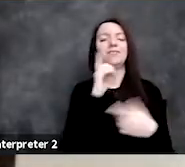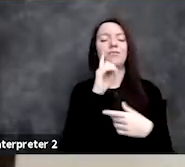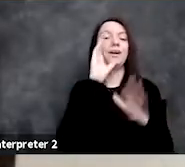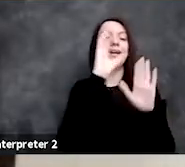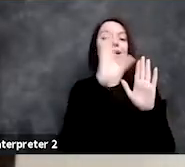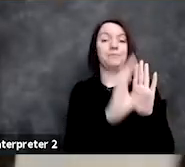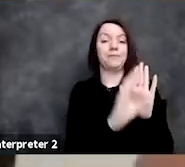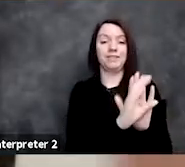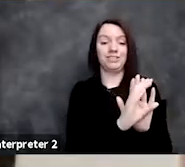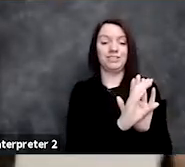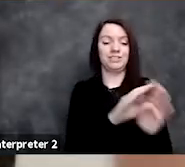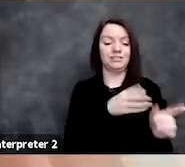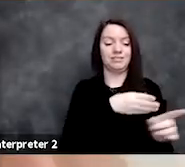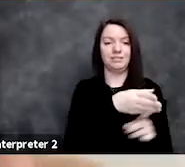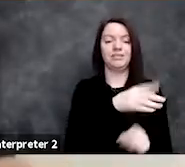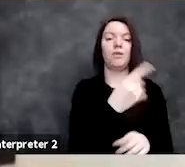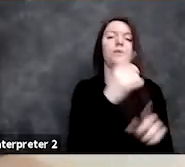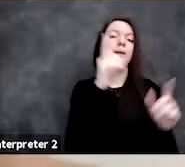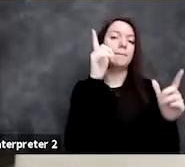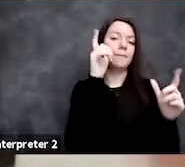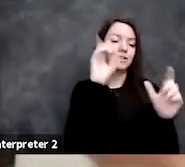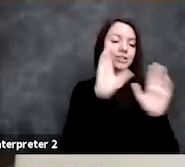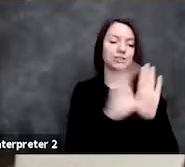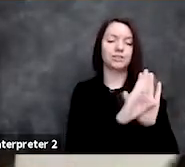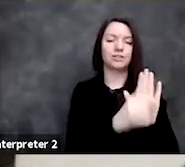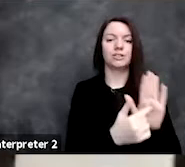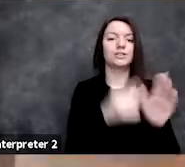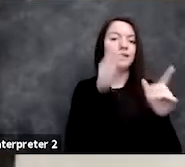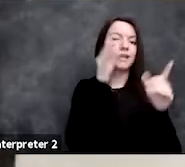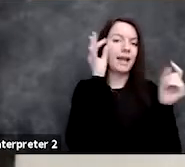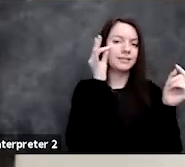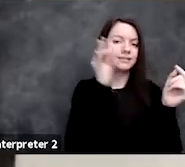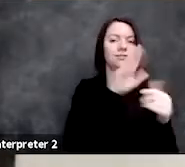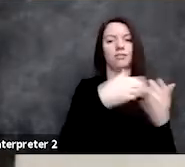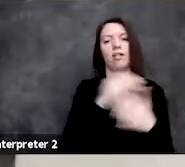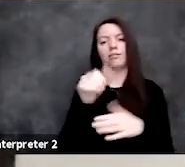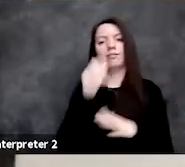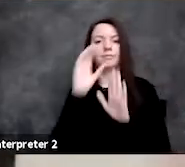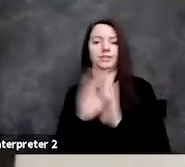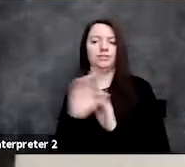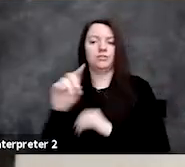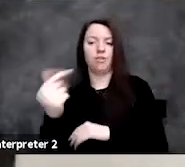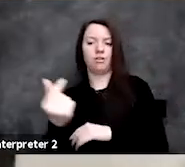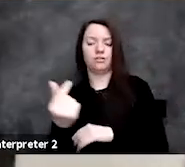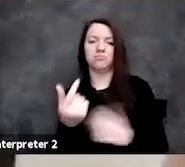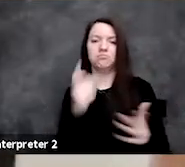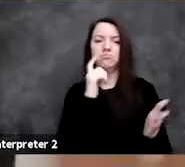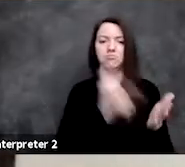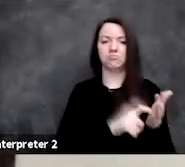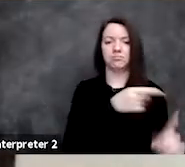is that you're the only picture of a cat when there are a lot of pictures of dogs. What we've found is, in a healthcare setting,